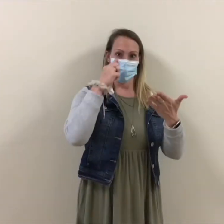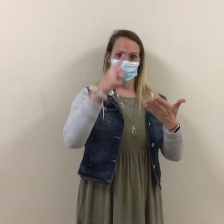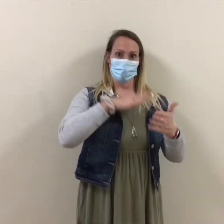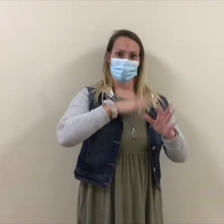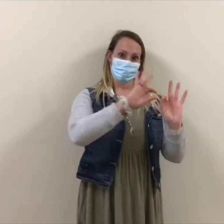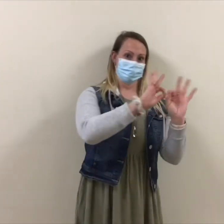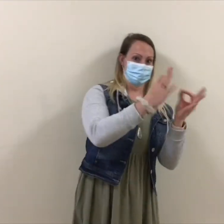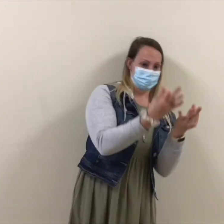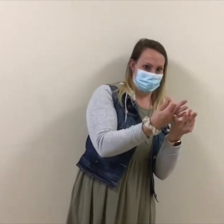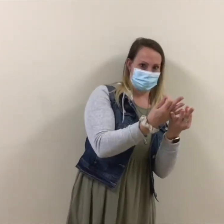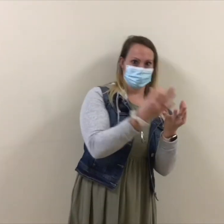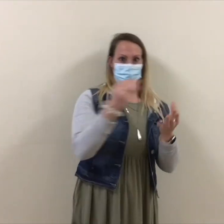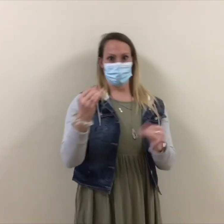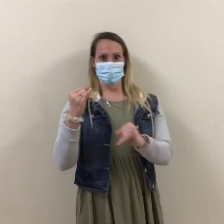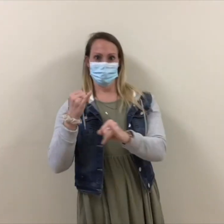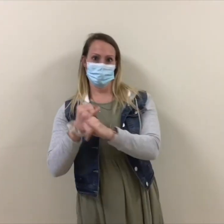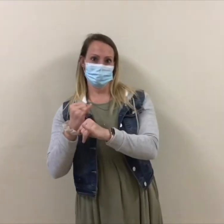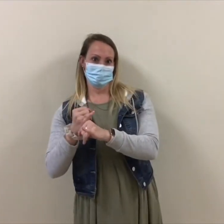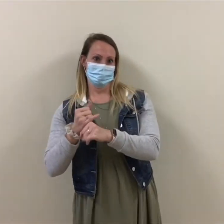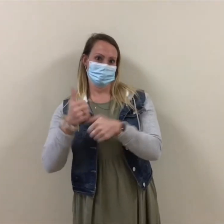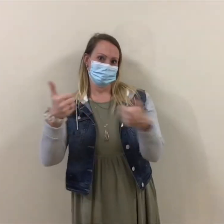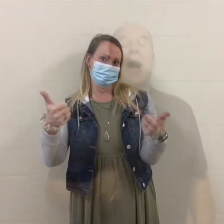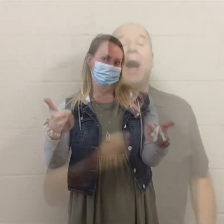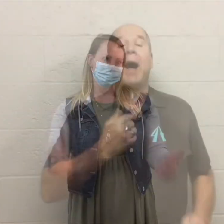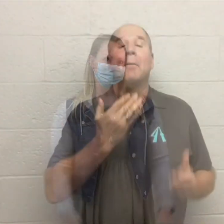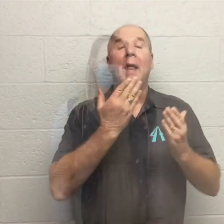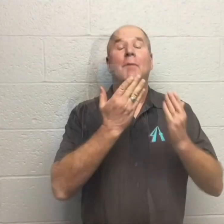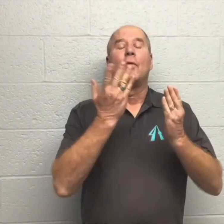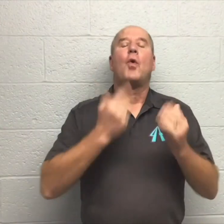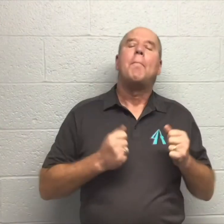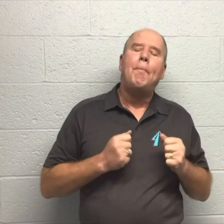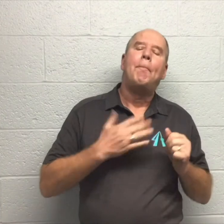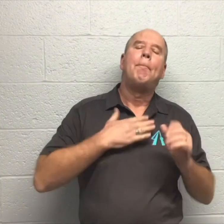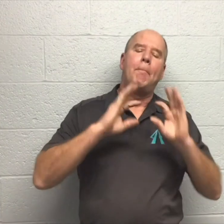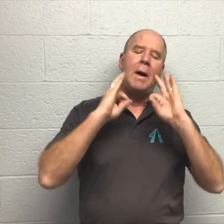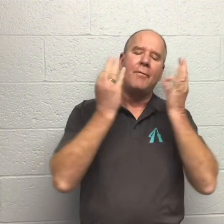I'm thankful for my family and for OSD.